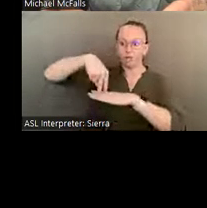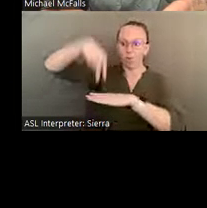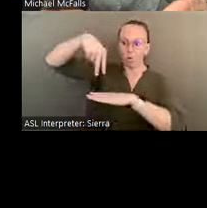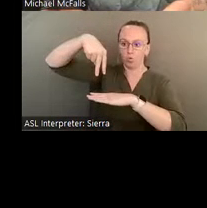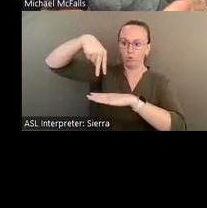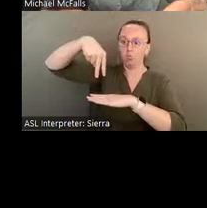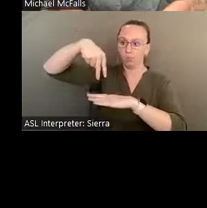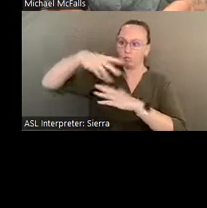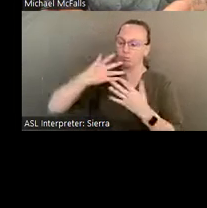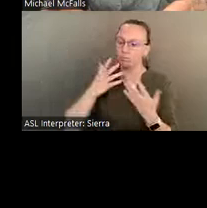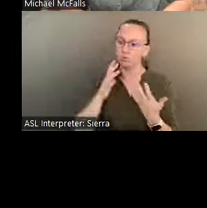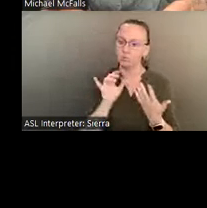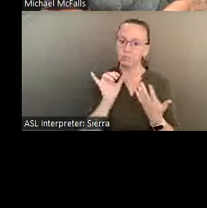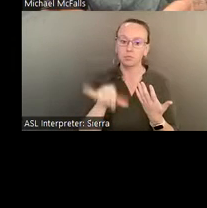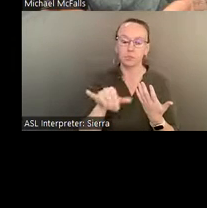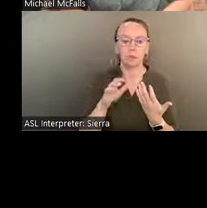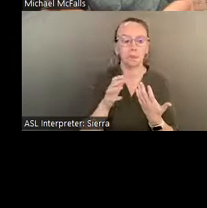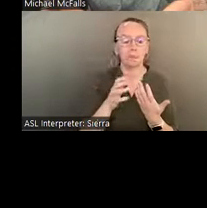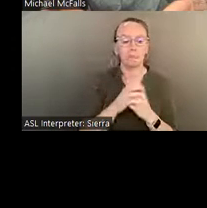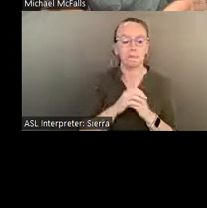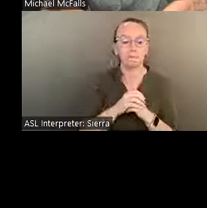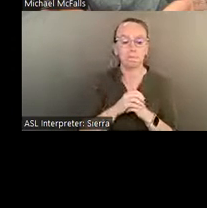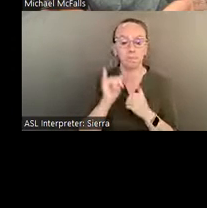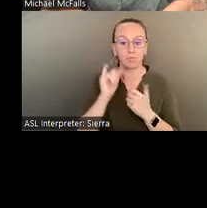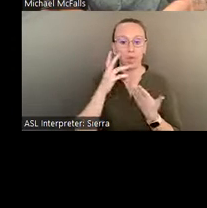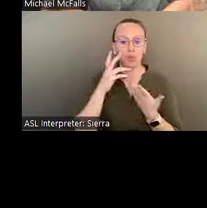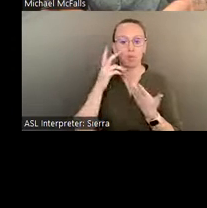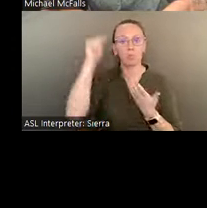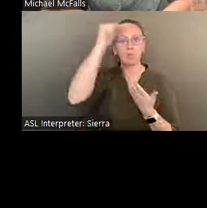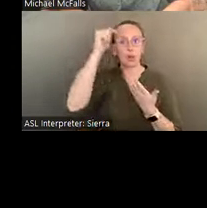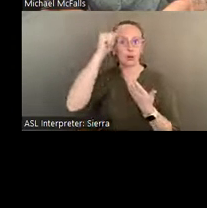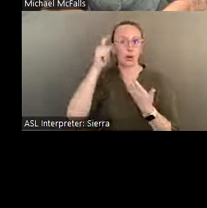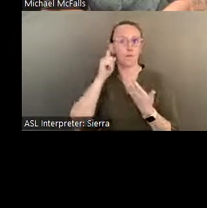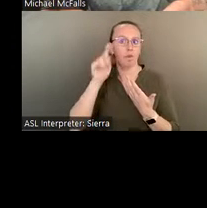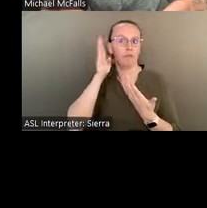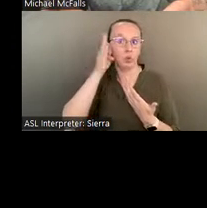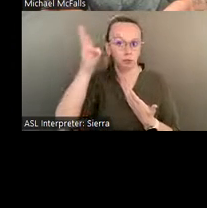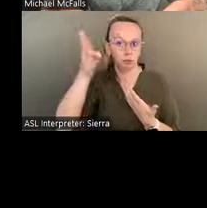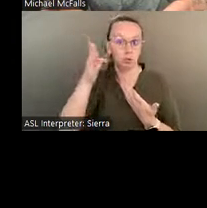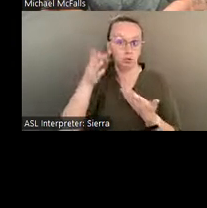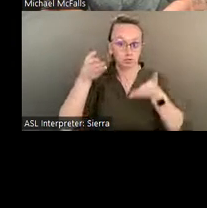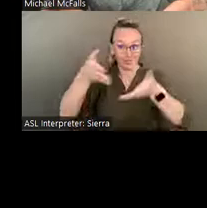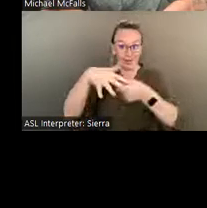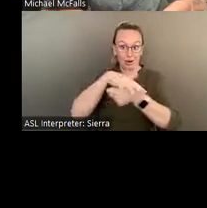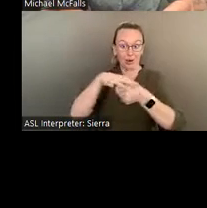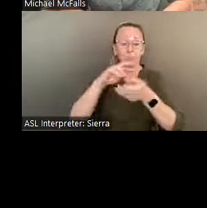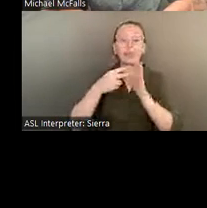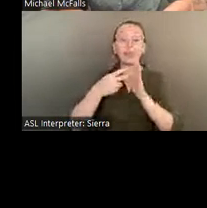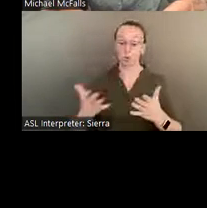Theory of the future at Pasaquan is that you wear one of these suits; you meditate, then